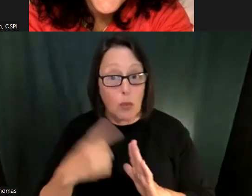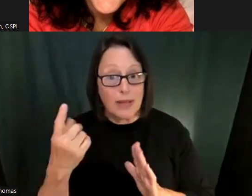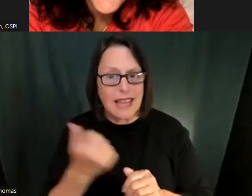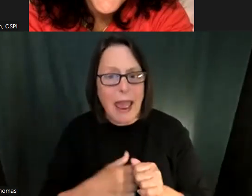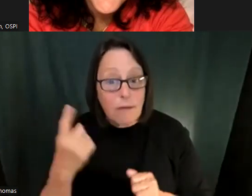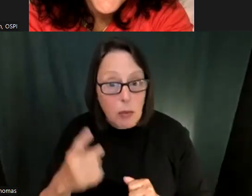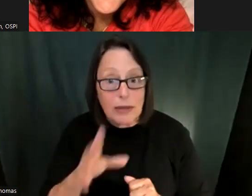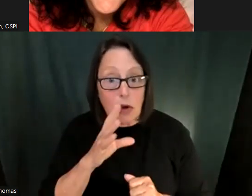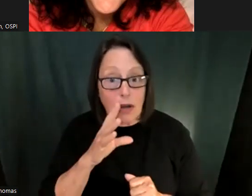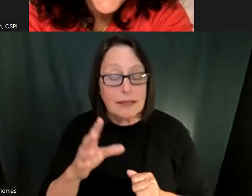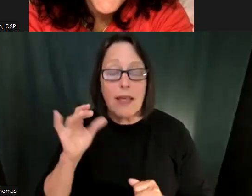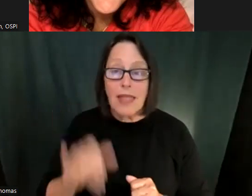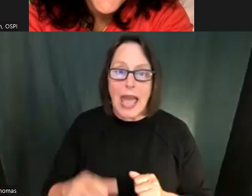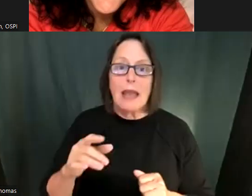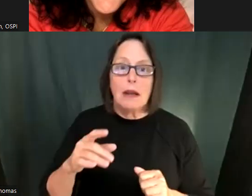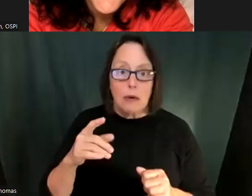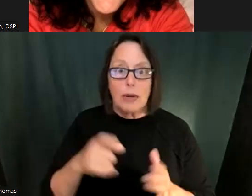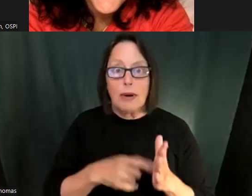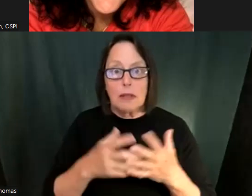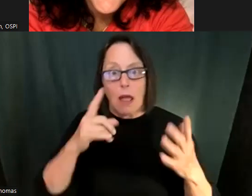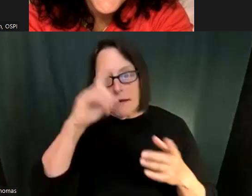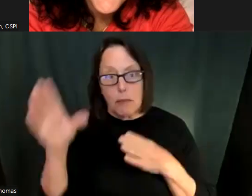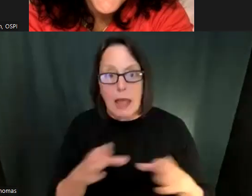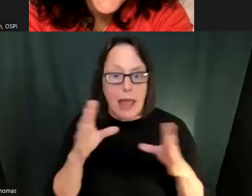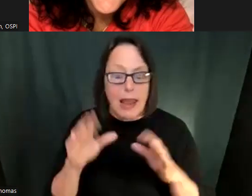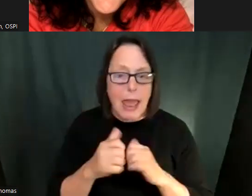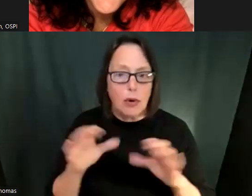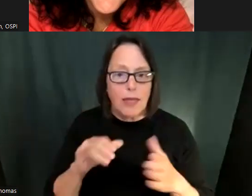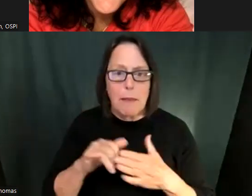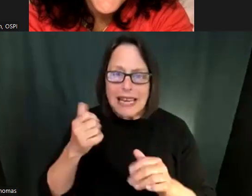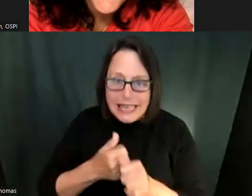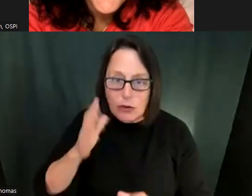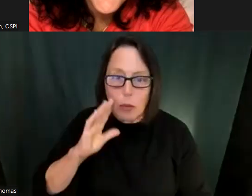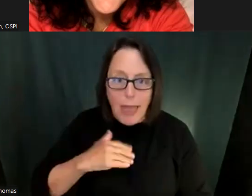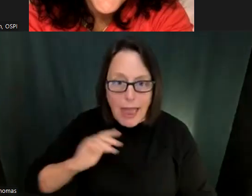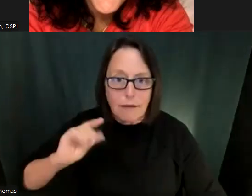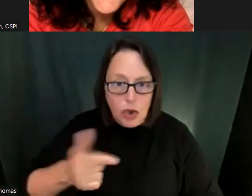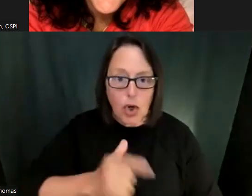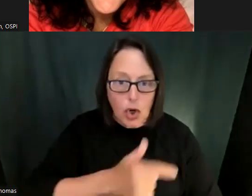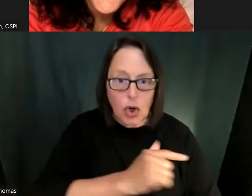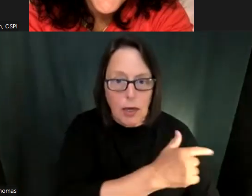What is going to happen. So really putting that emphasis on crafting time each lesson. Each week but I mean every day every lesson every class period I would try to say the students name at least once every students every name they would hear their name said by another student.